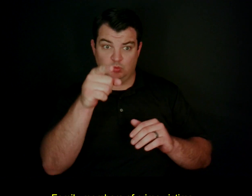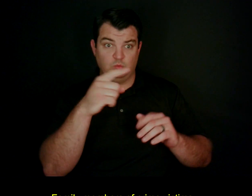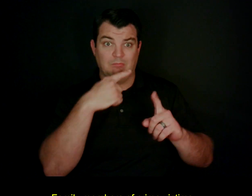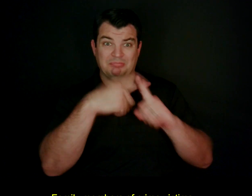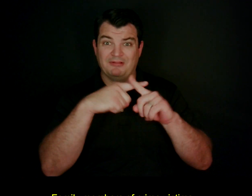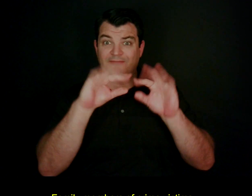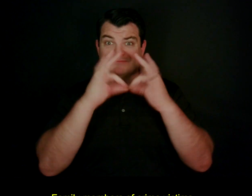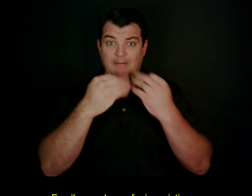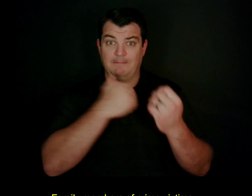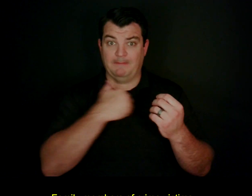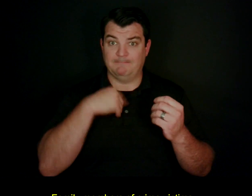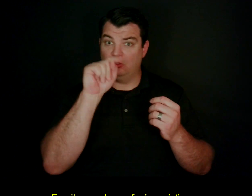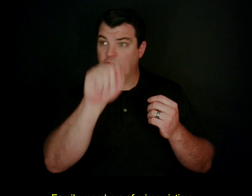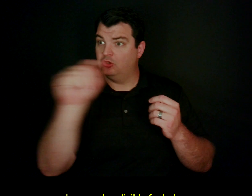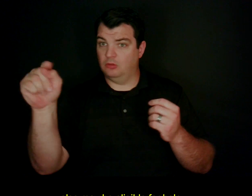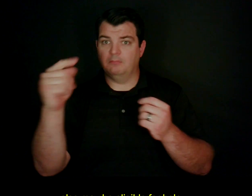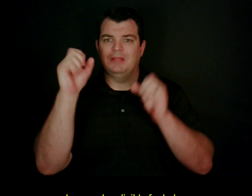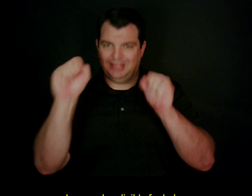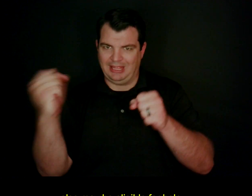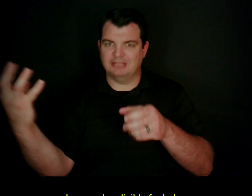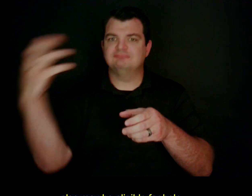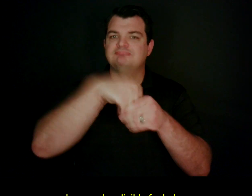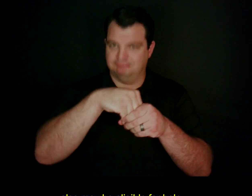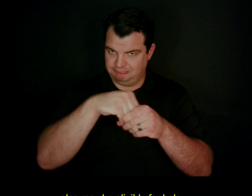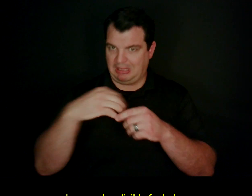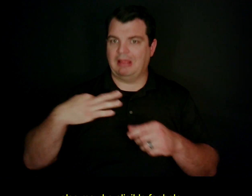Family members of crime victims also may be eligible for help.